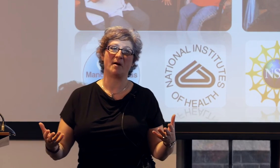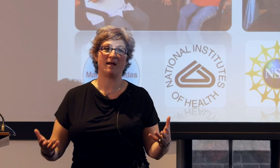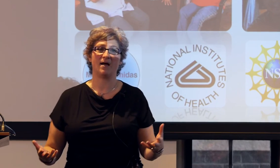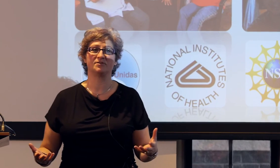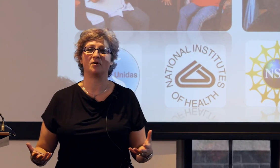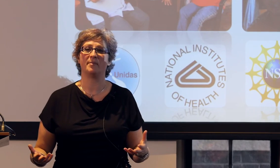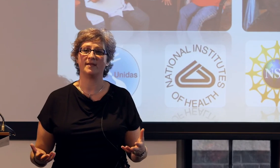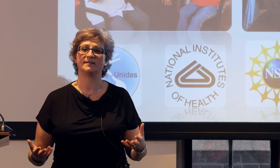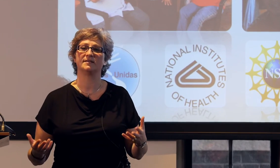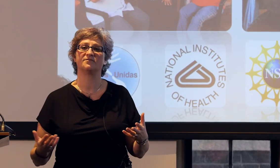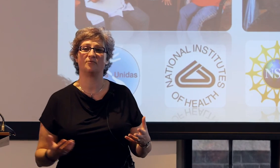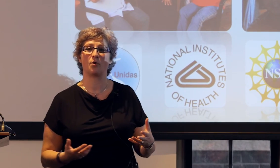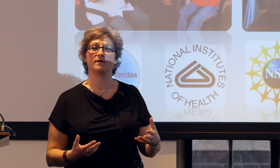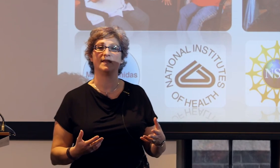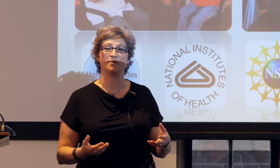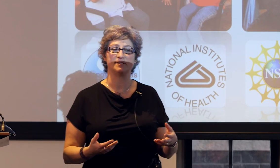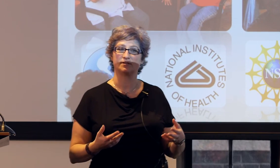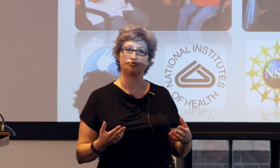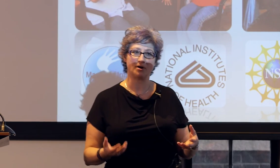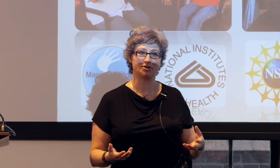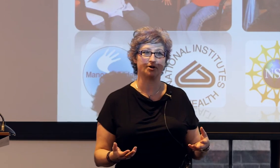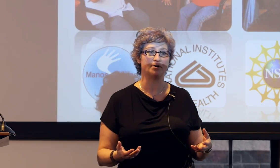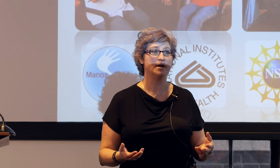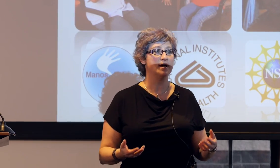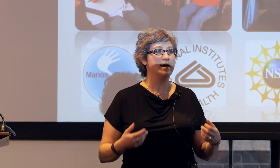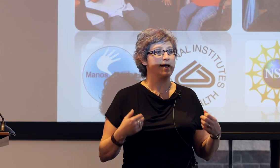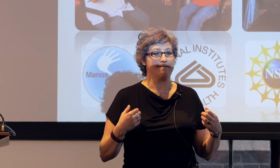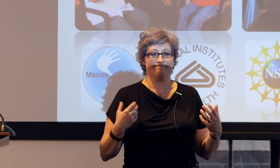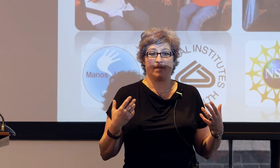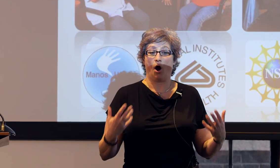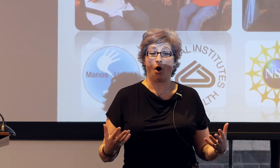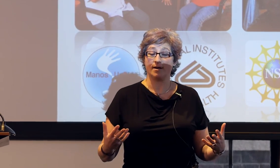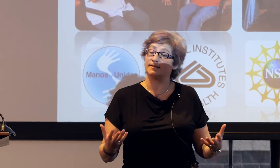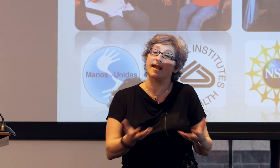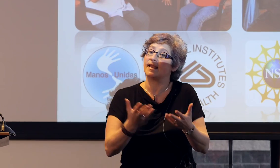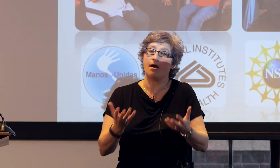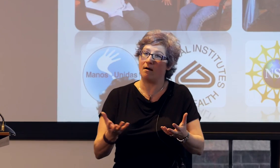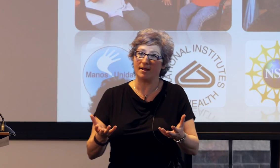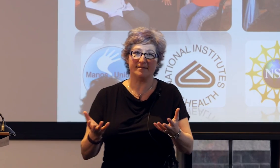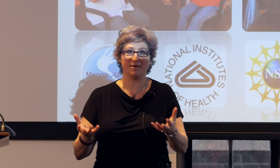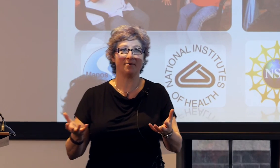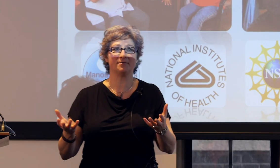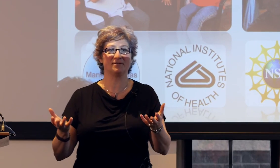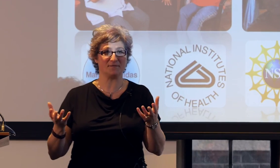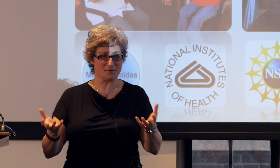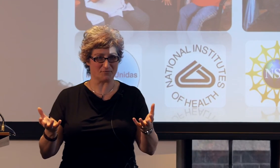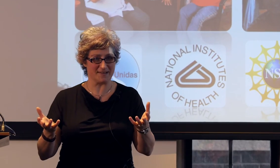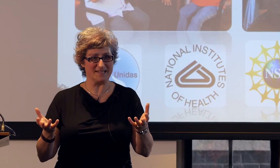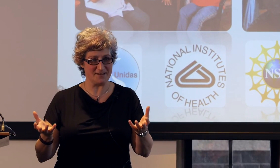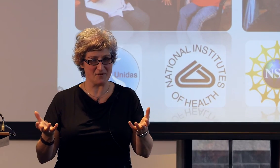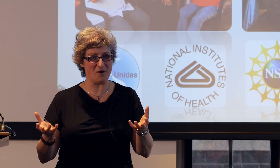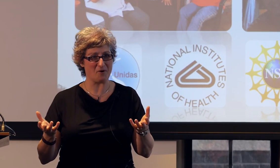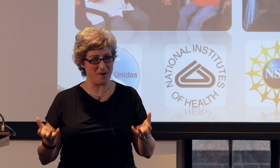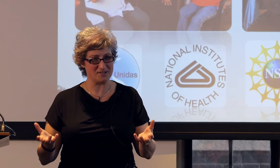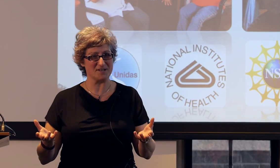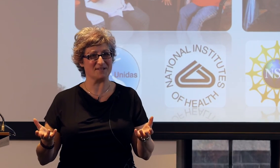a biological basis for a linguistic structure aren't taking on those really difficult questions,